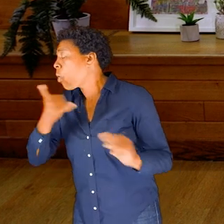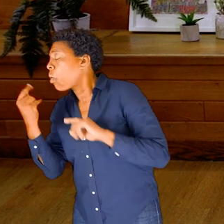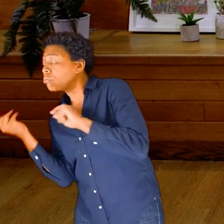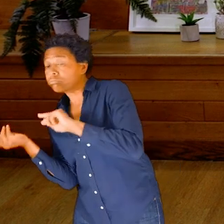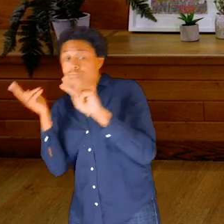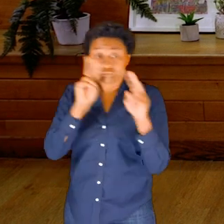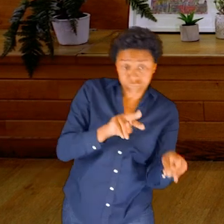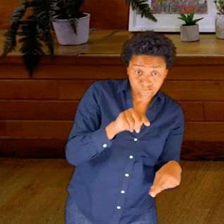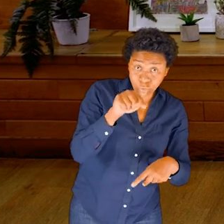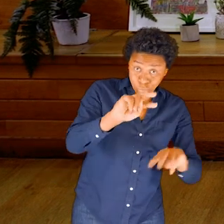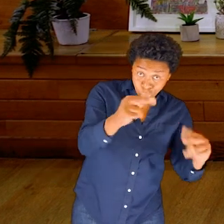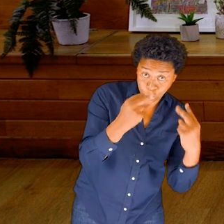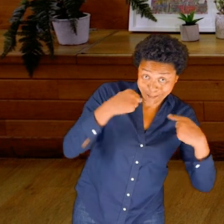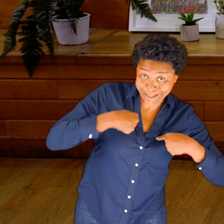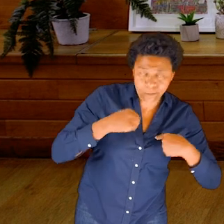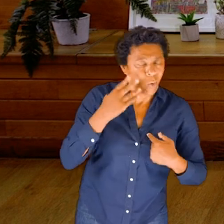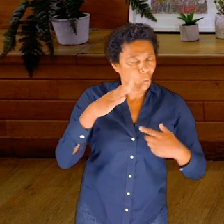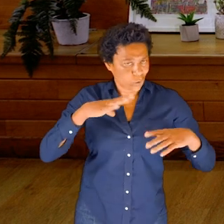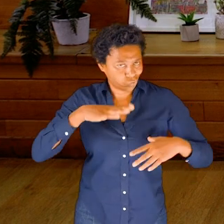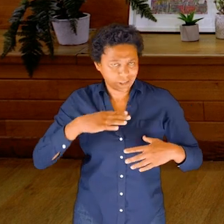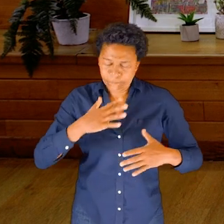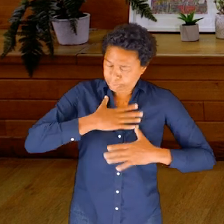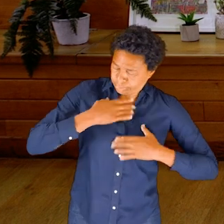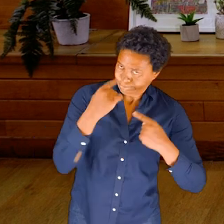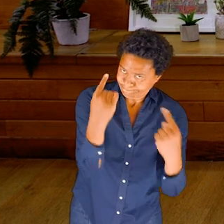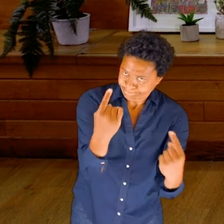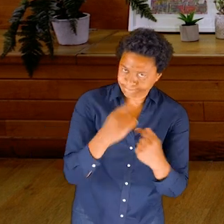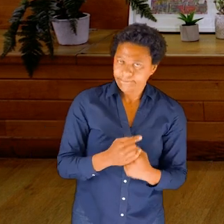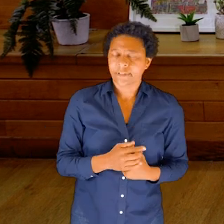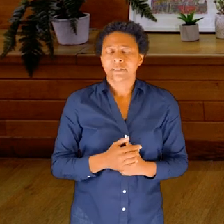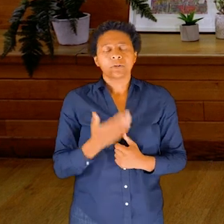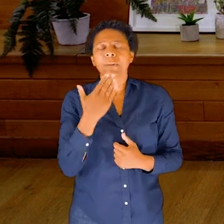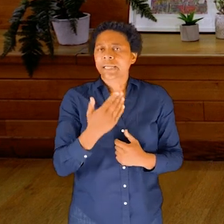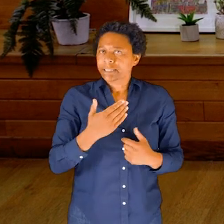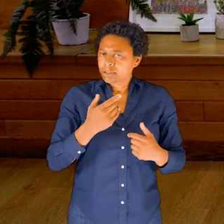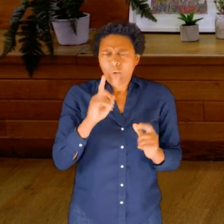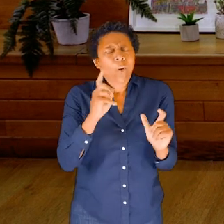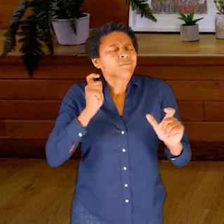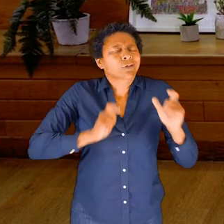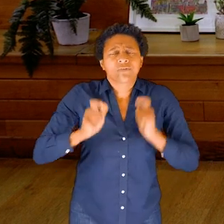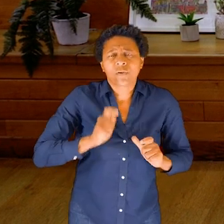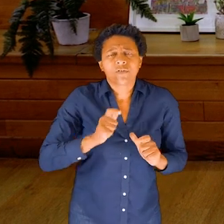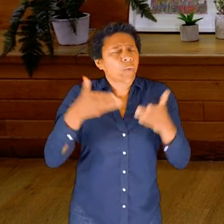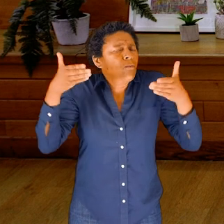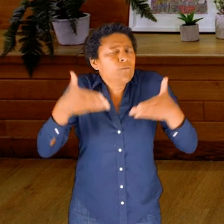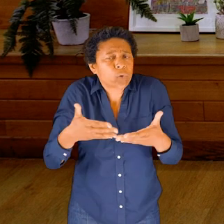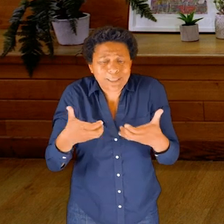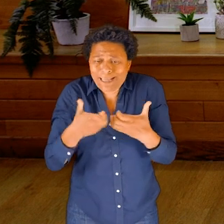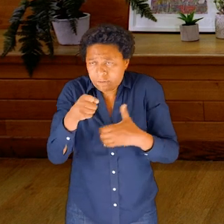But feel free to turn away and look in a different direction or change to a different direction.